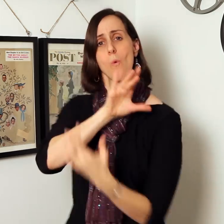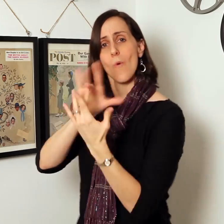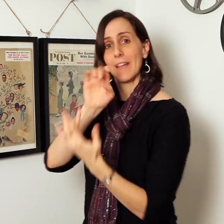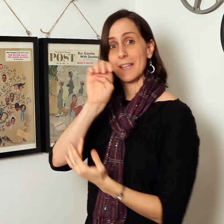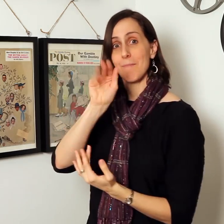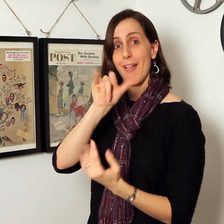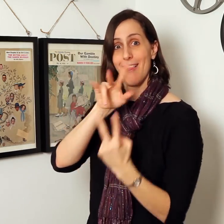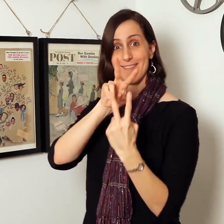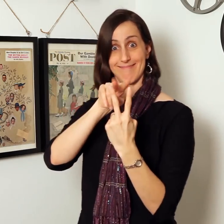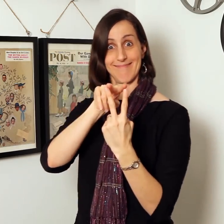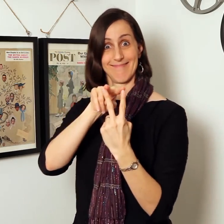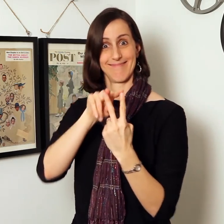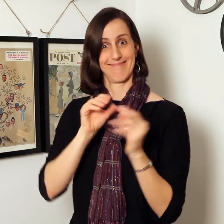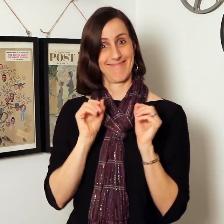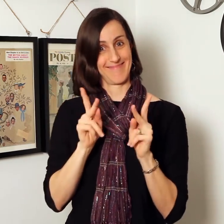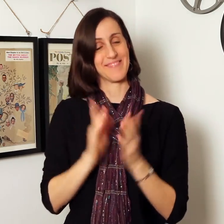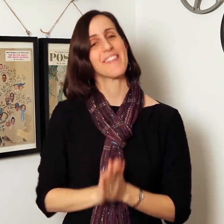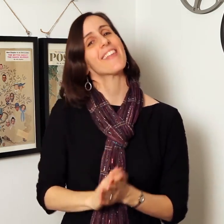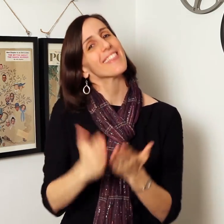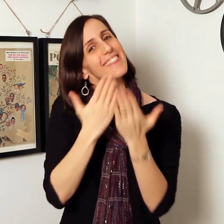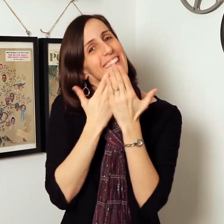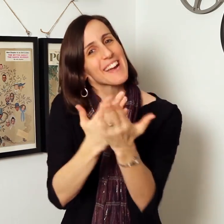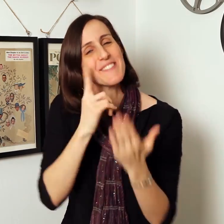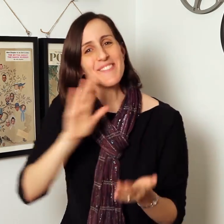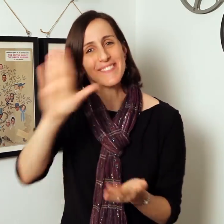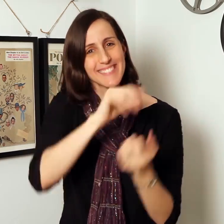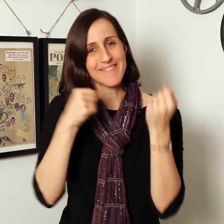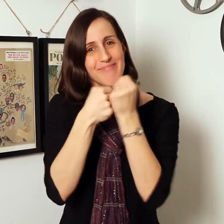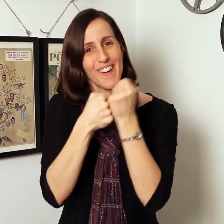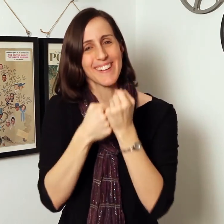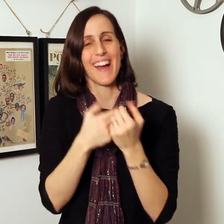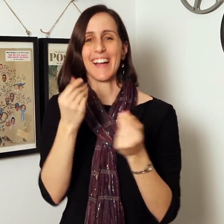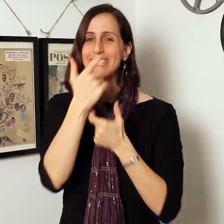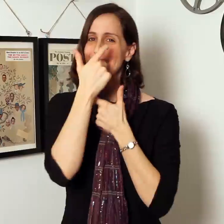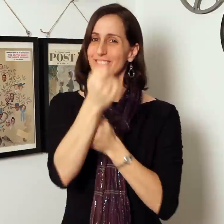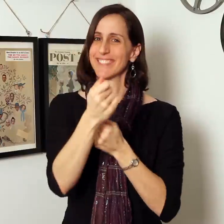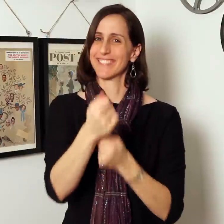to post your questions or get in touch with Ian via email. Thank you for your support and interest!